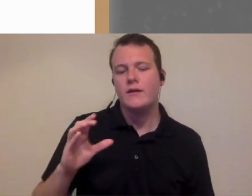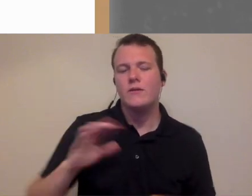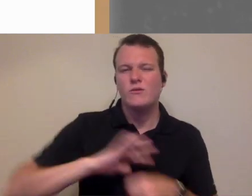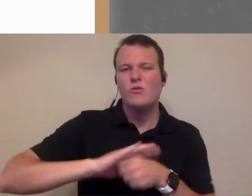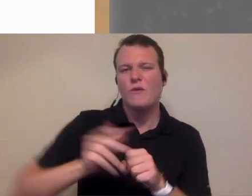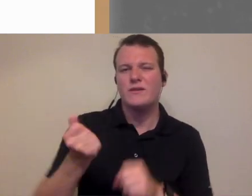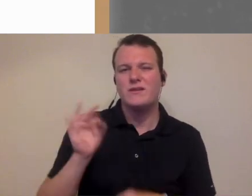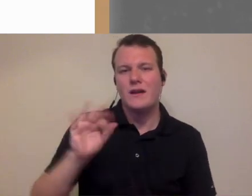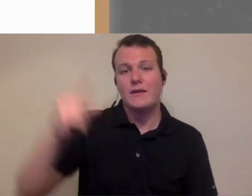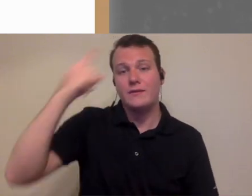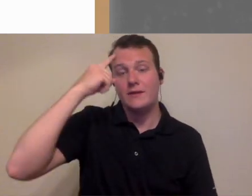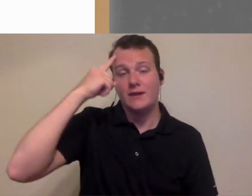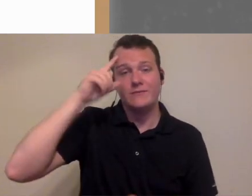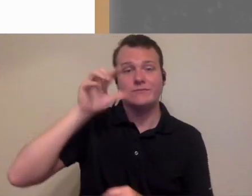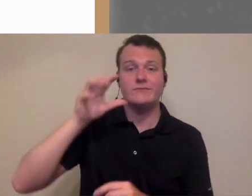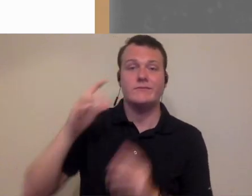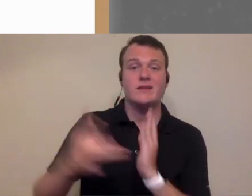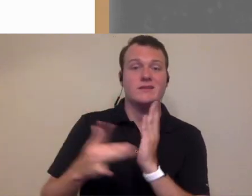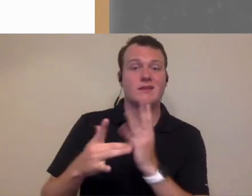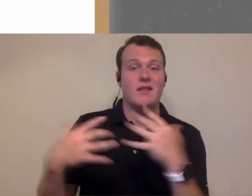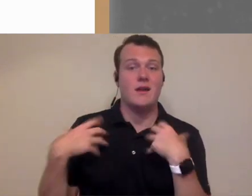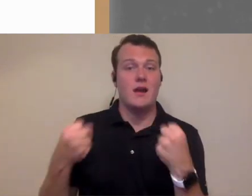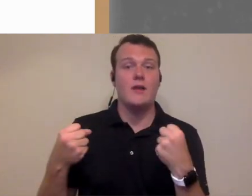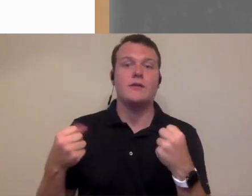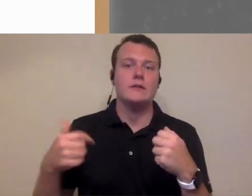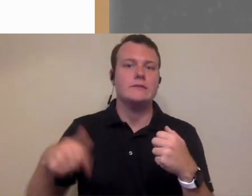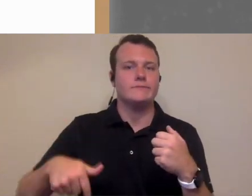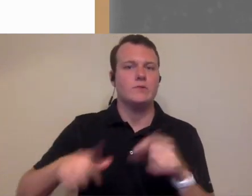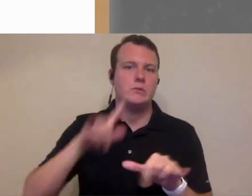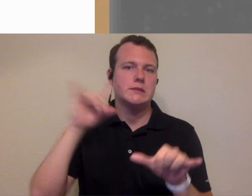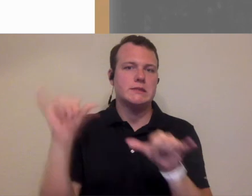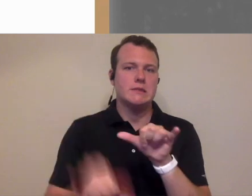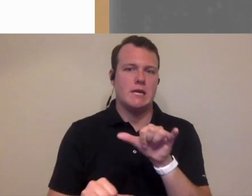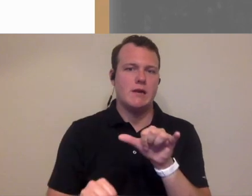crisis the Cova 19 is I think tell hell is here to stay in a very significant